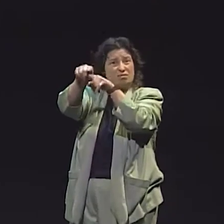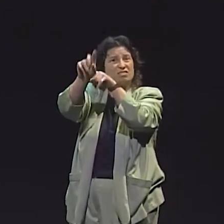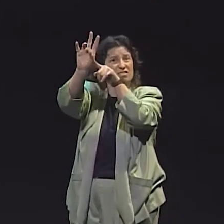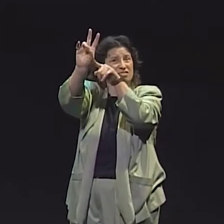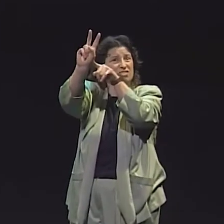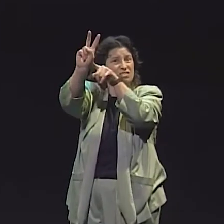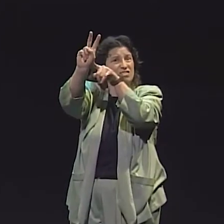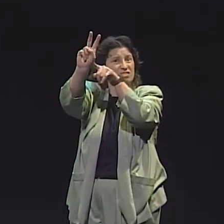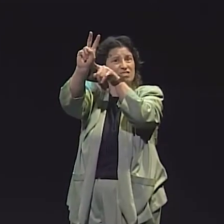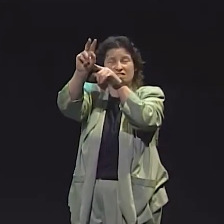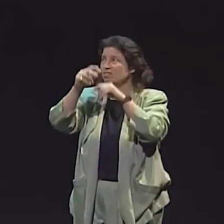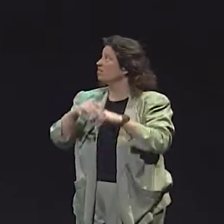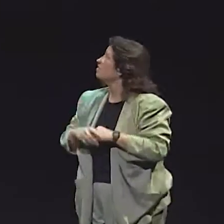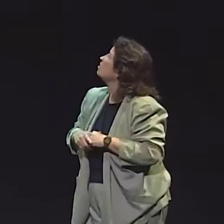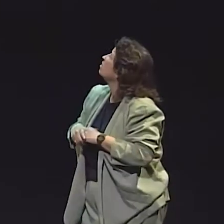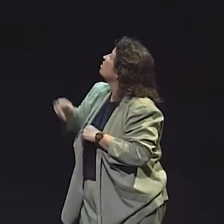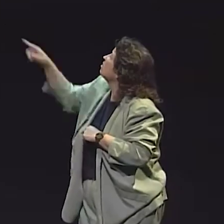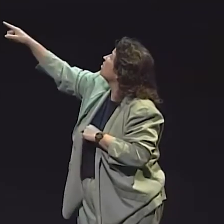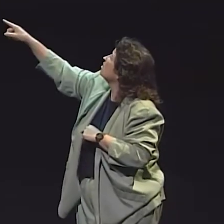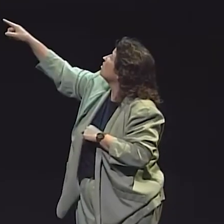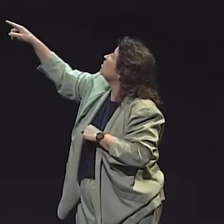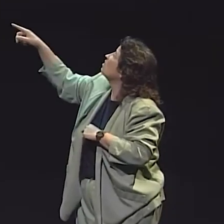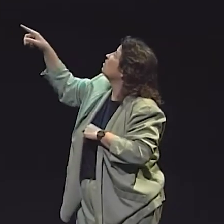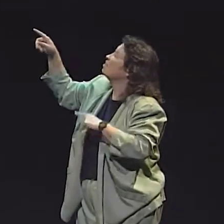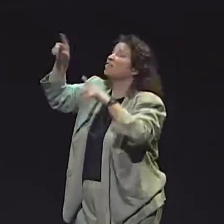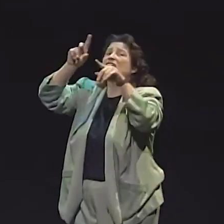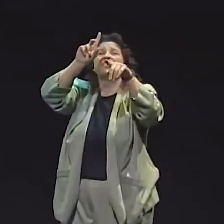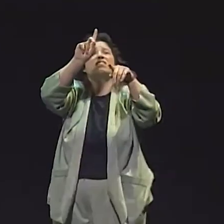AND I SEPARATED THEM INDIVIDUALLY. WE SEE IN THE BEGINNING THAT...